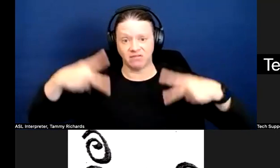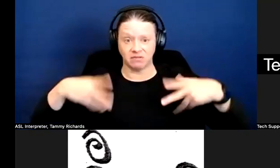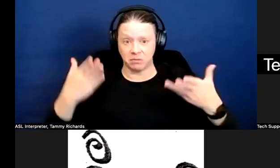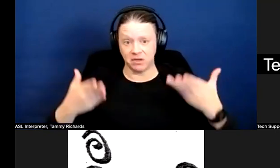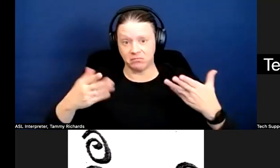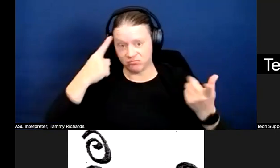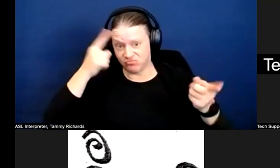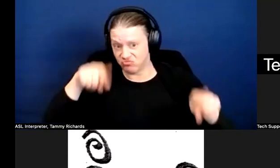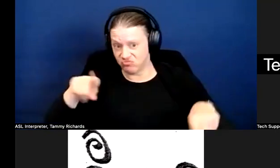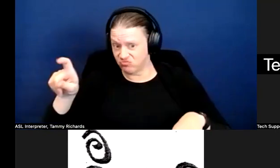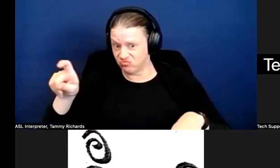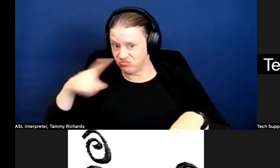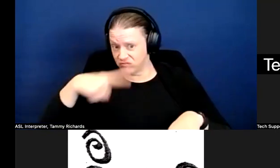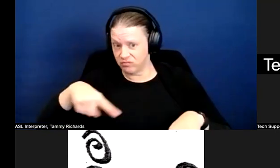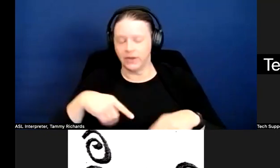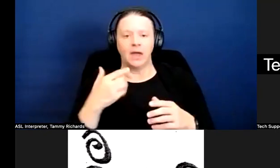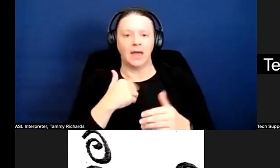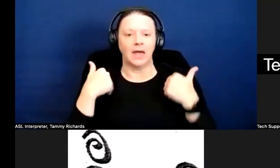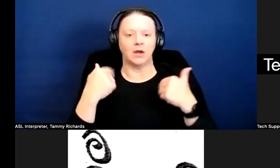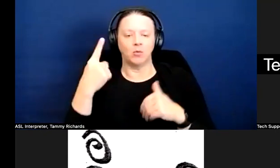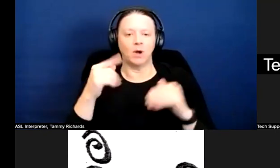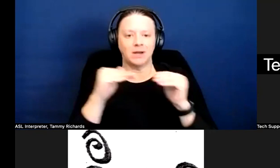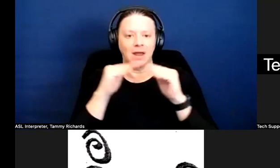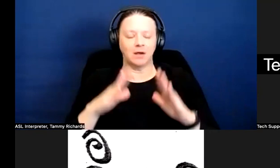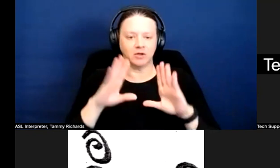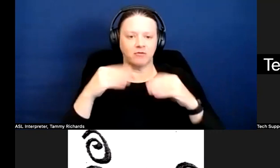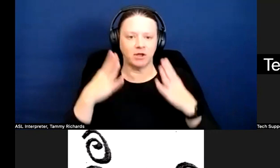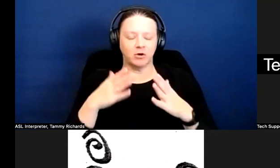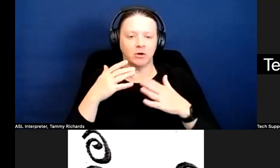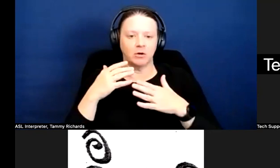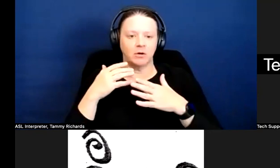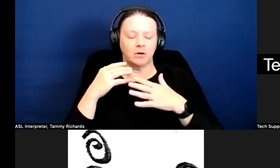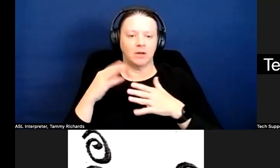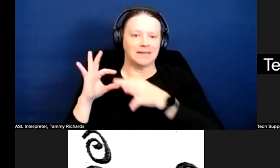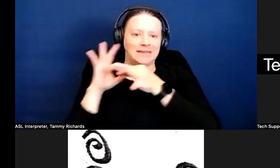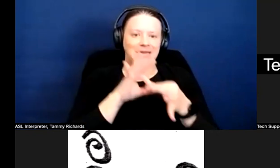I had one housing provider help link their tenant up with a local resource to help pay